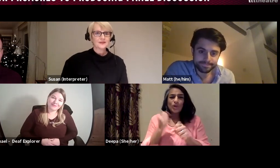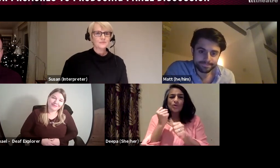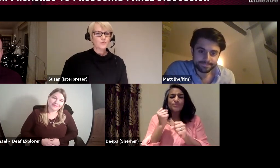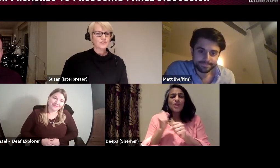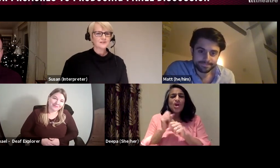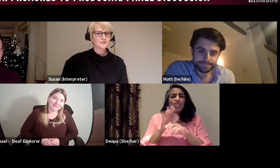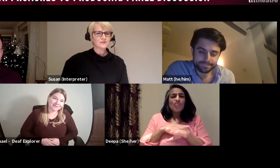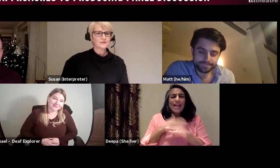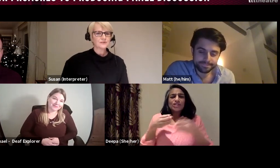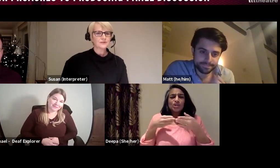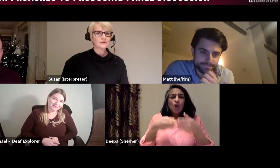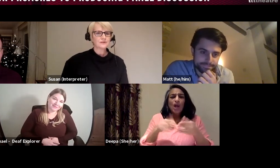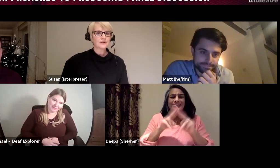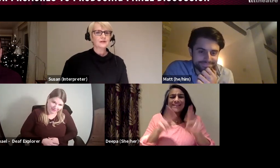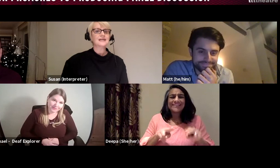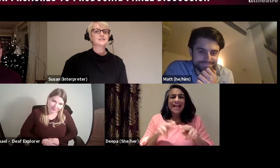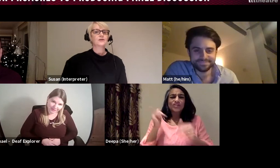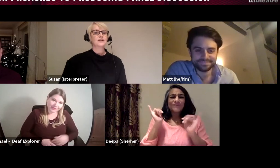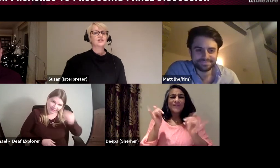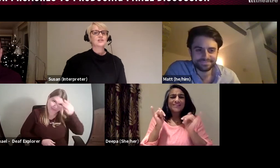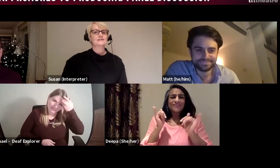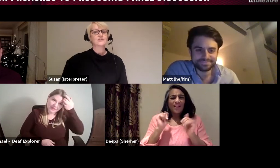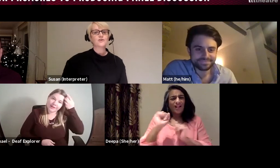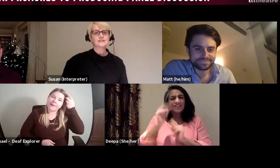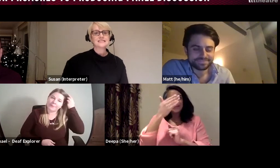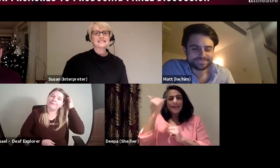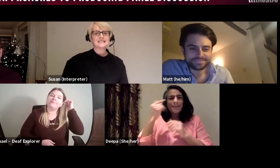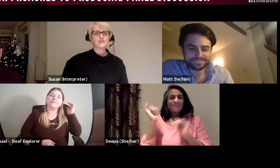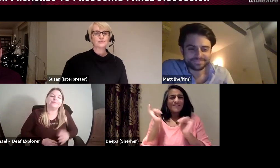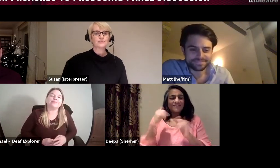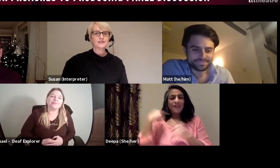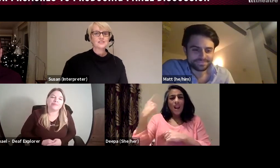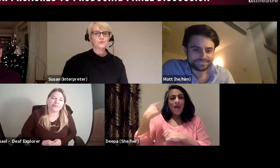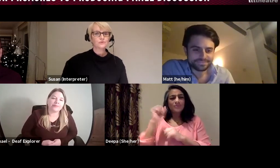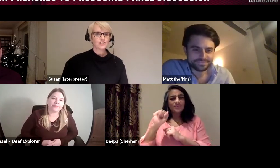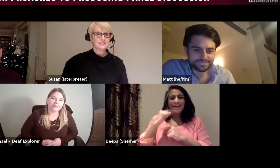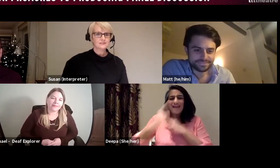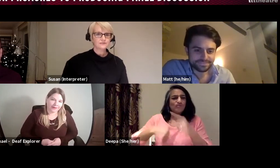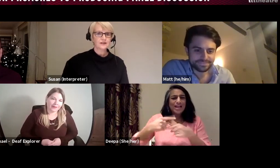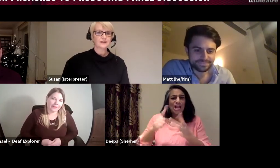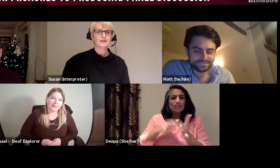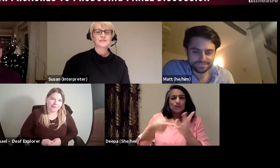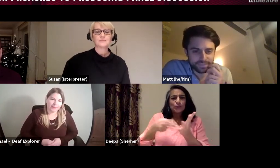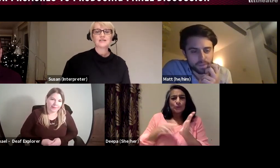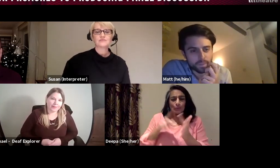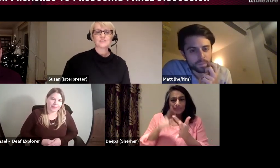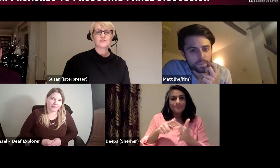And what else? Yes, the Greenwich and Docklands international festival, a major festival in